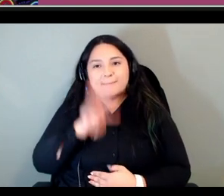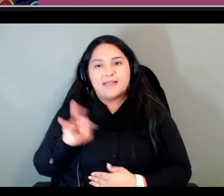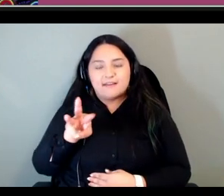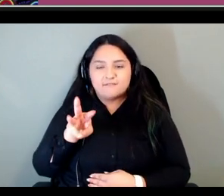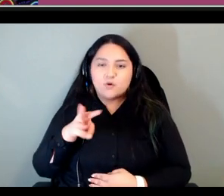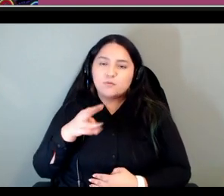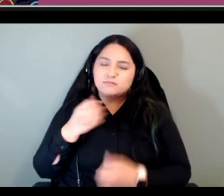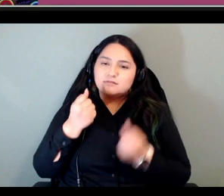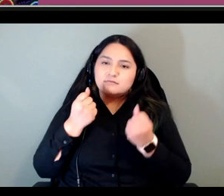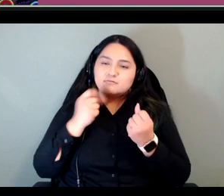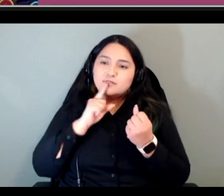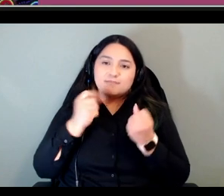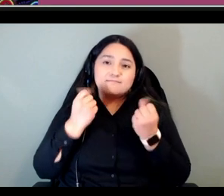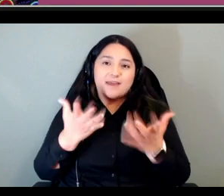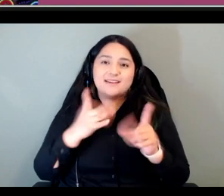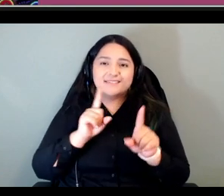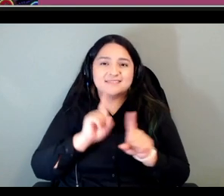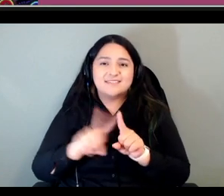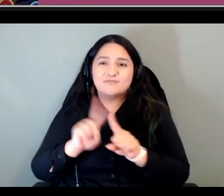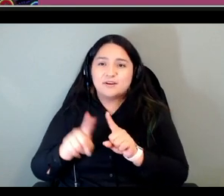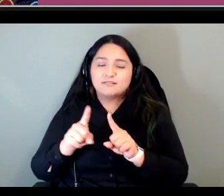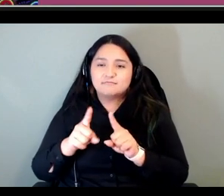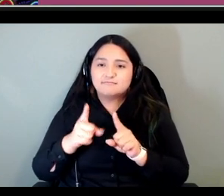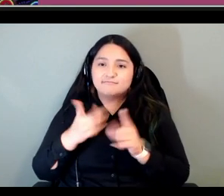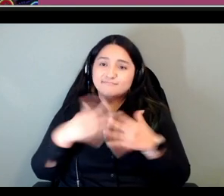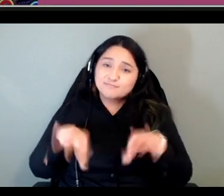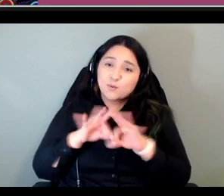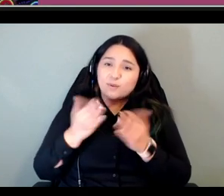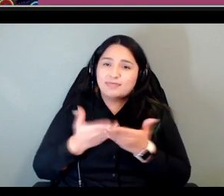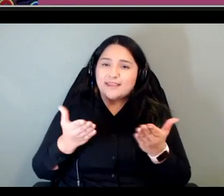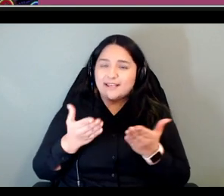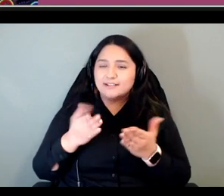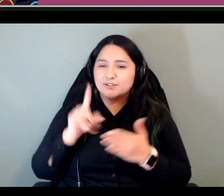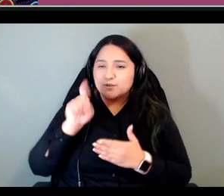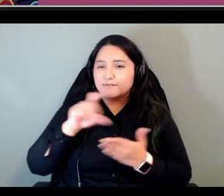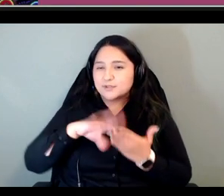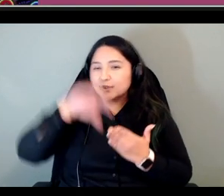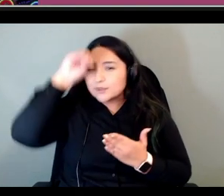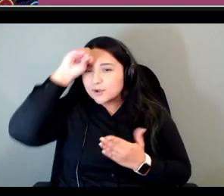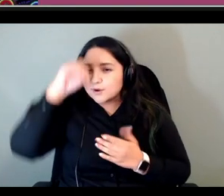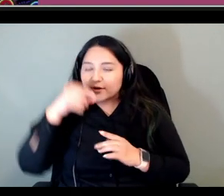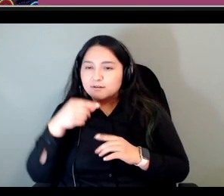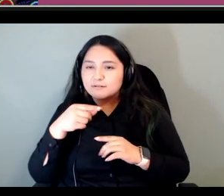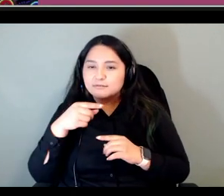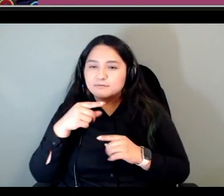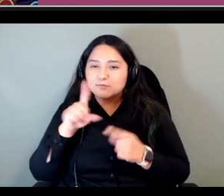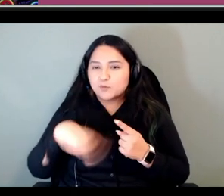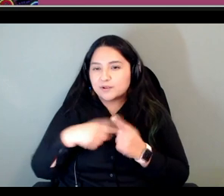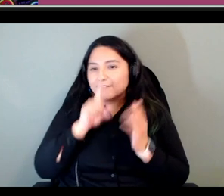that you can learn from um poking around in the back of the of the course the metrics